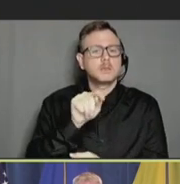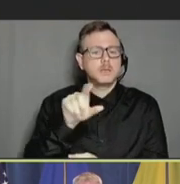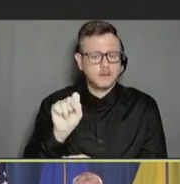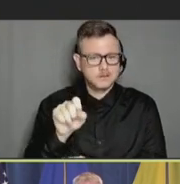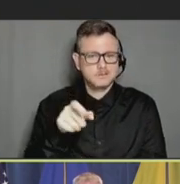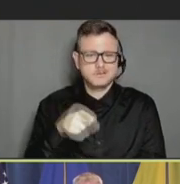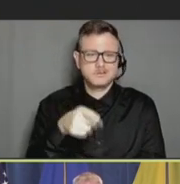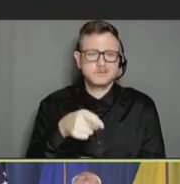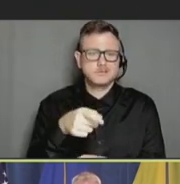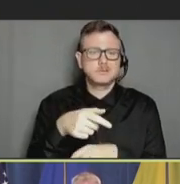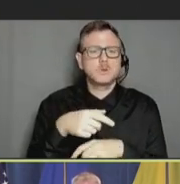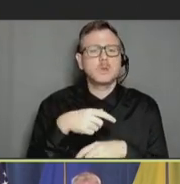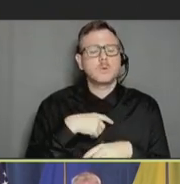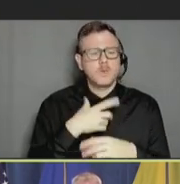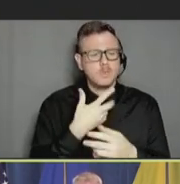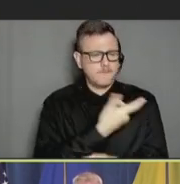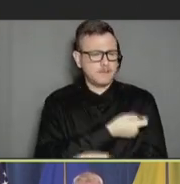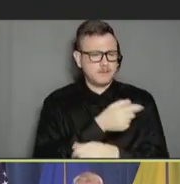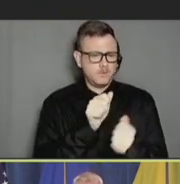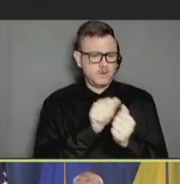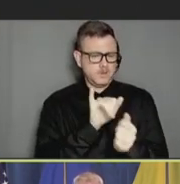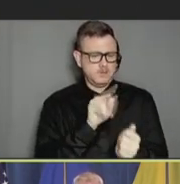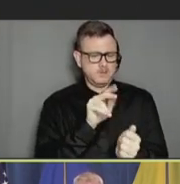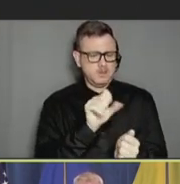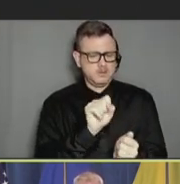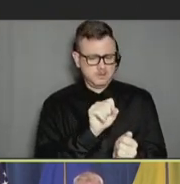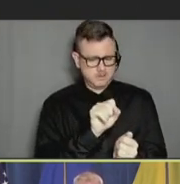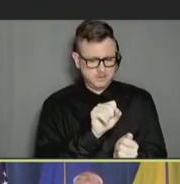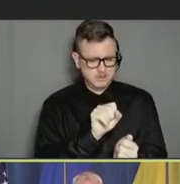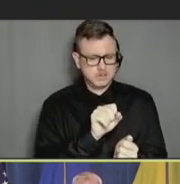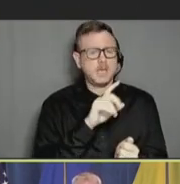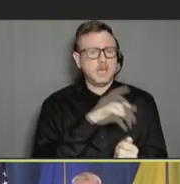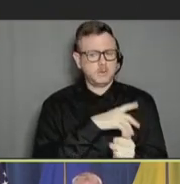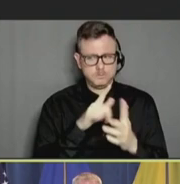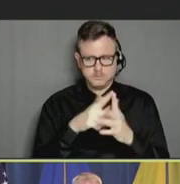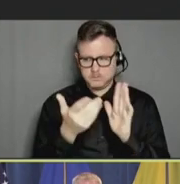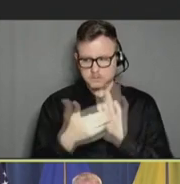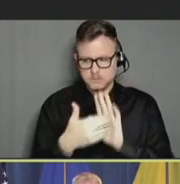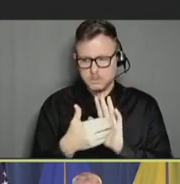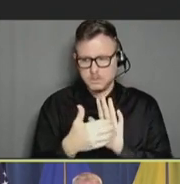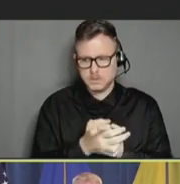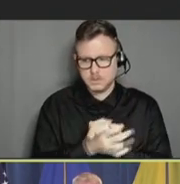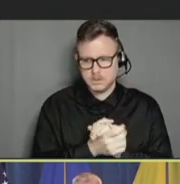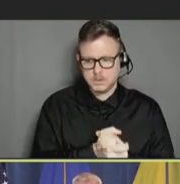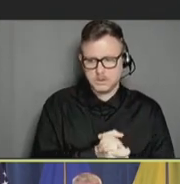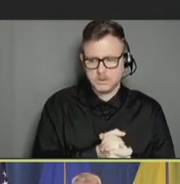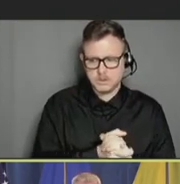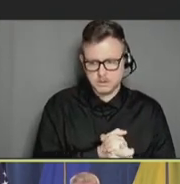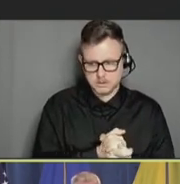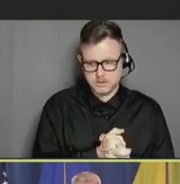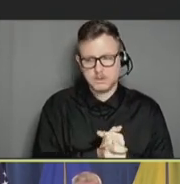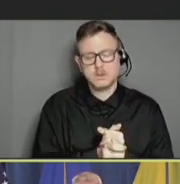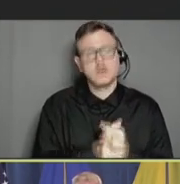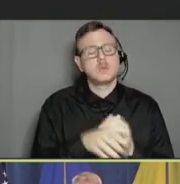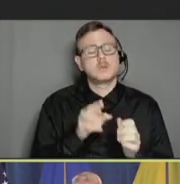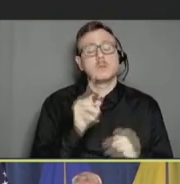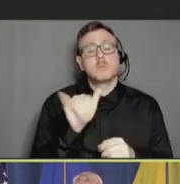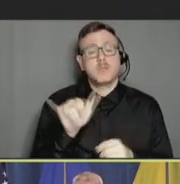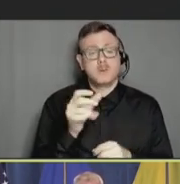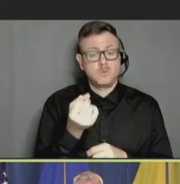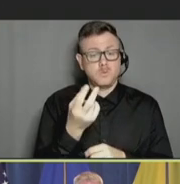with vaccine when the Janssen vaccine was returned to use. May 12th of 2020, updates